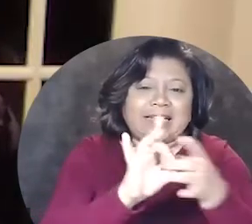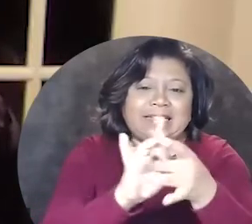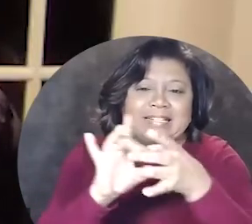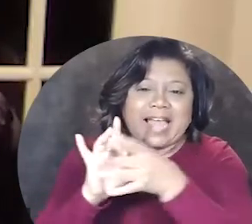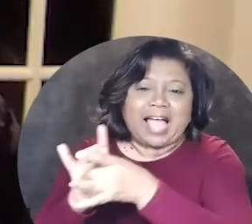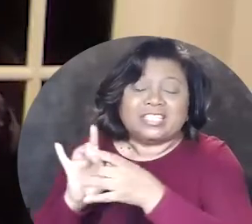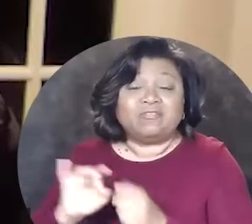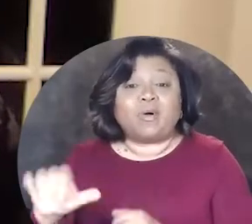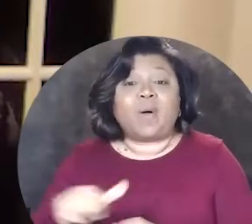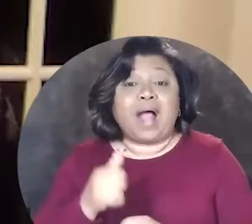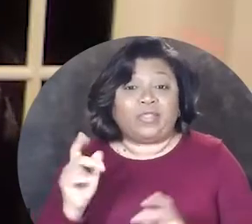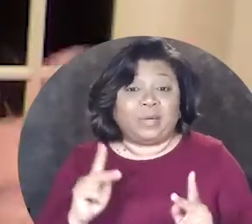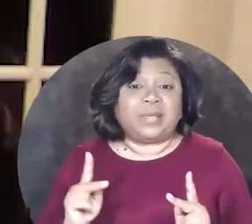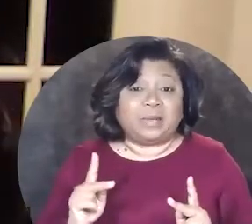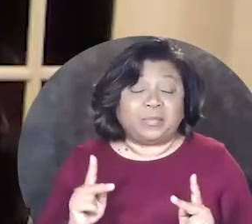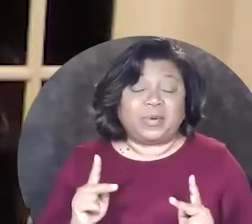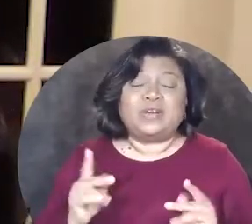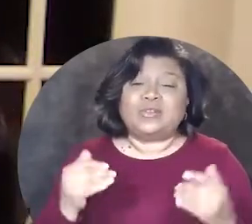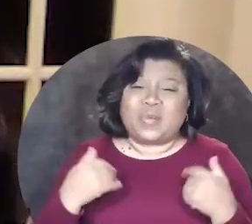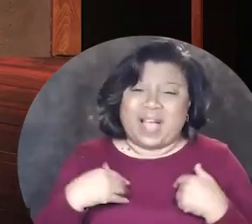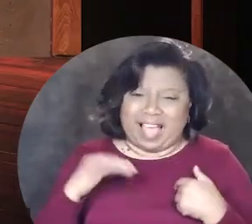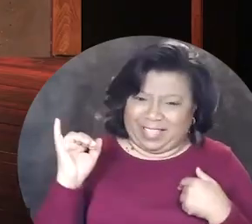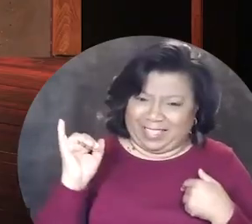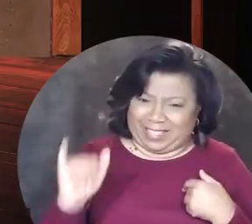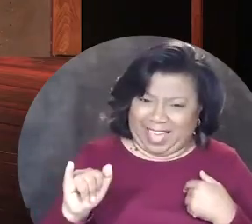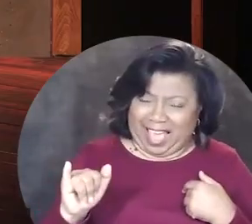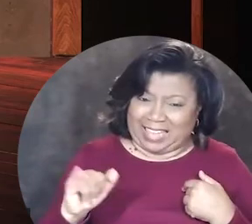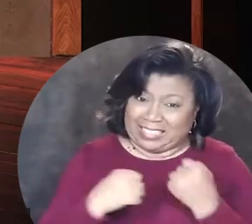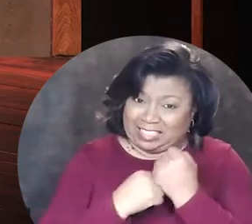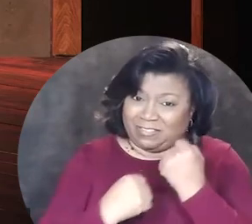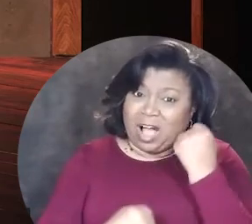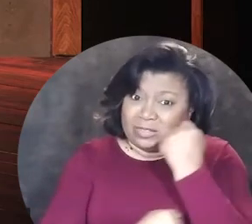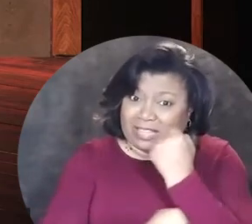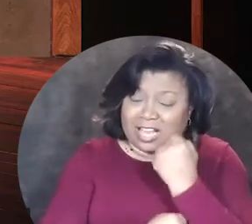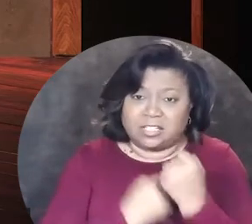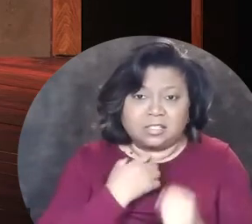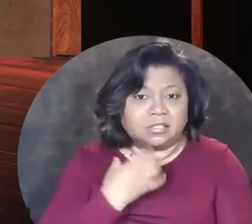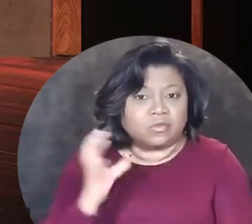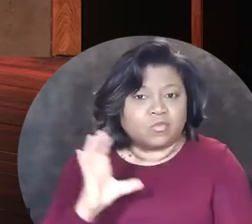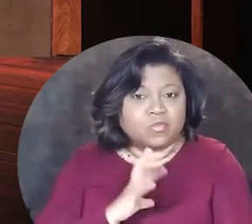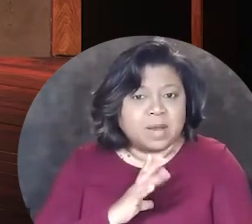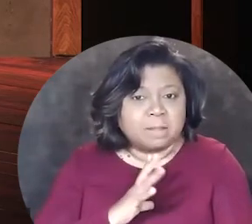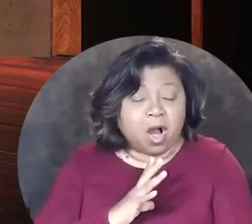connections for other people, to have that as a foundation is remarkable